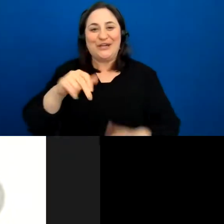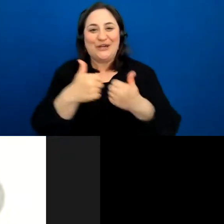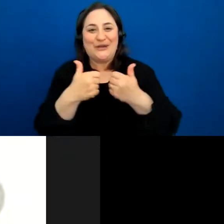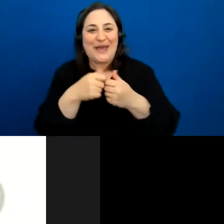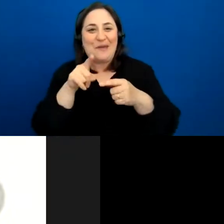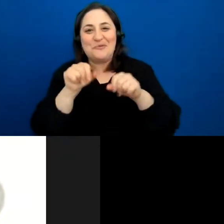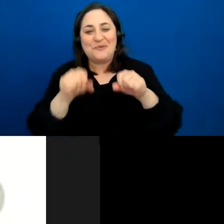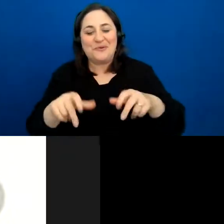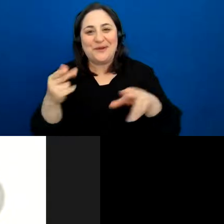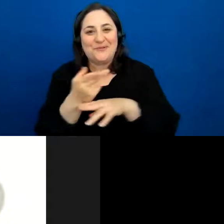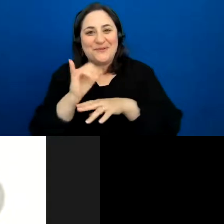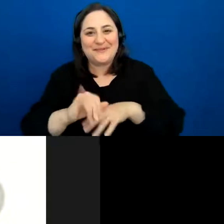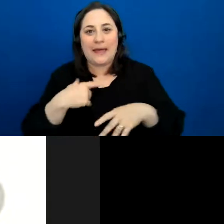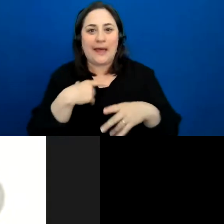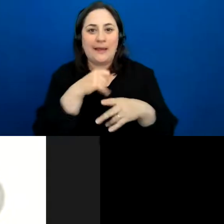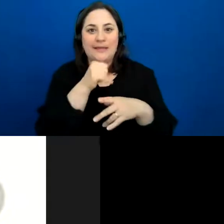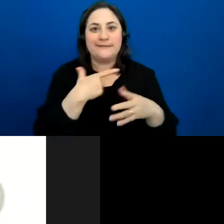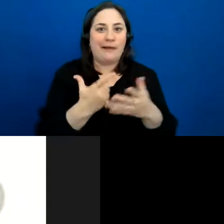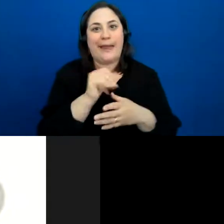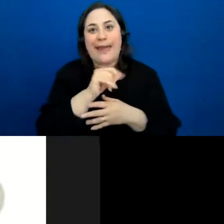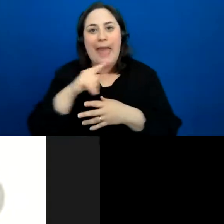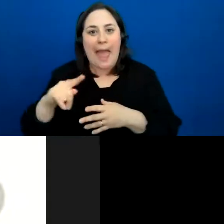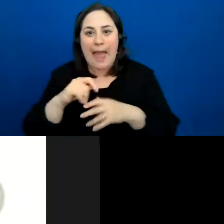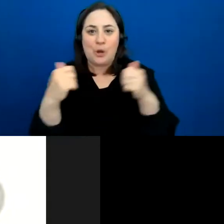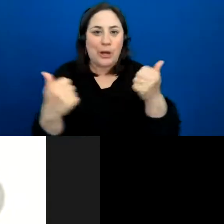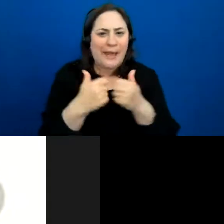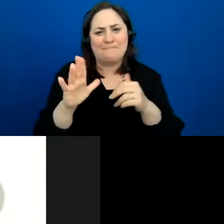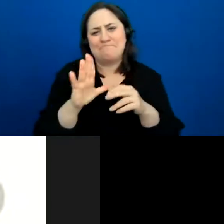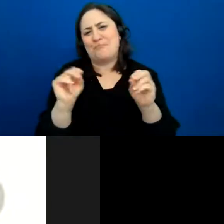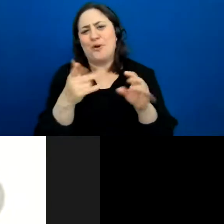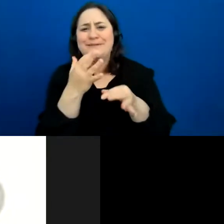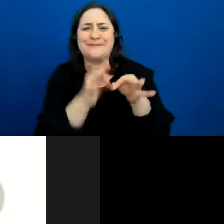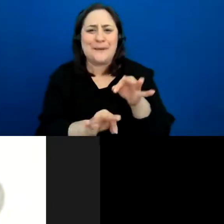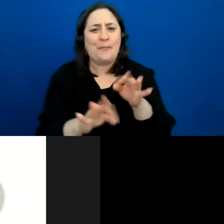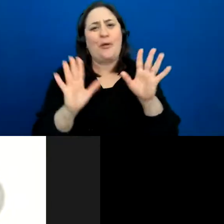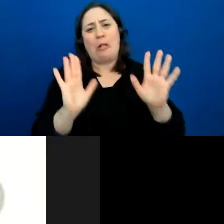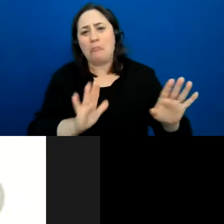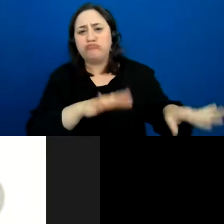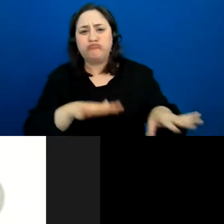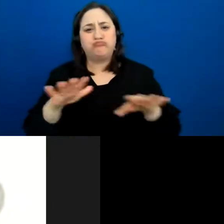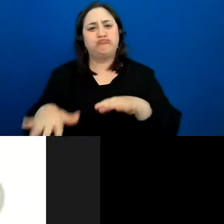it's not a lot, it's not an app, it's not a game. It's something very laid-back and you can choose